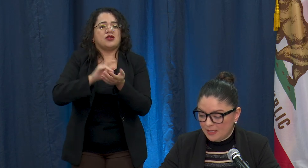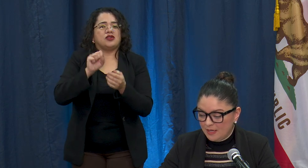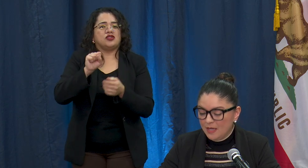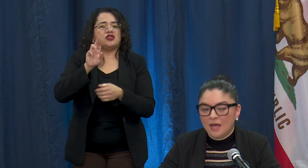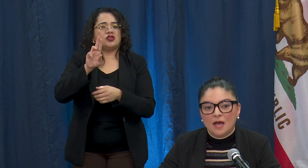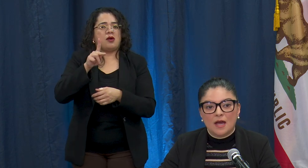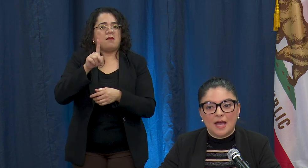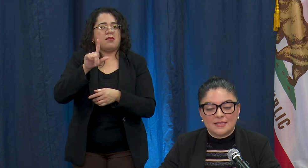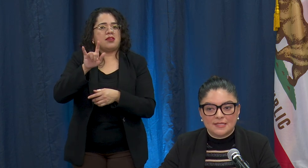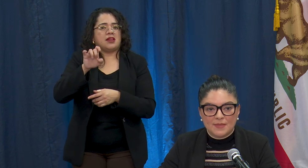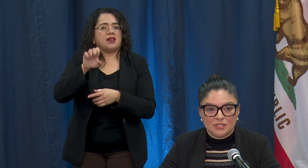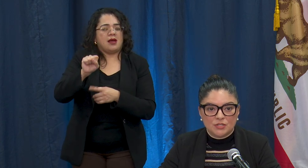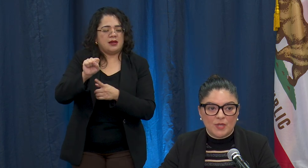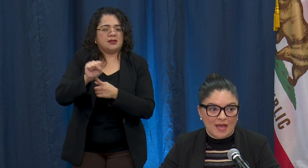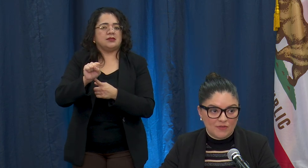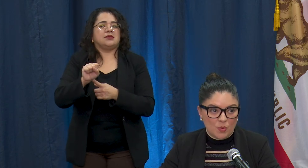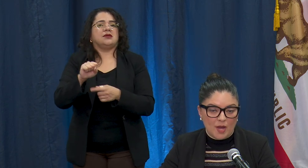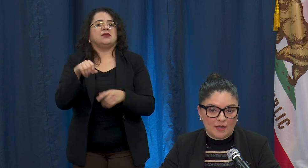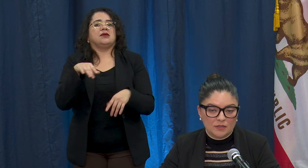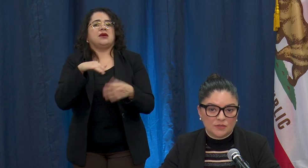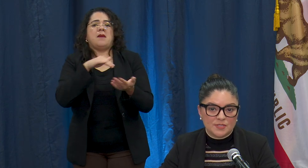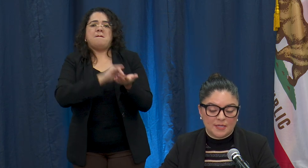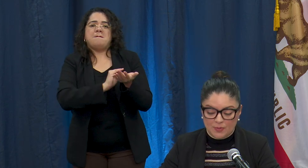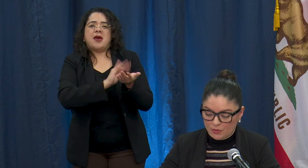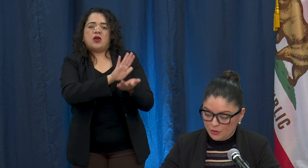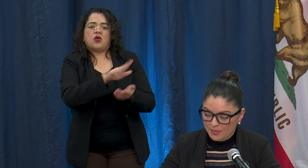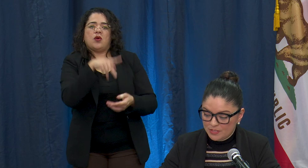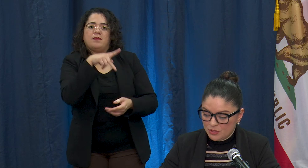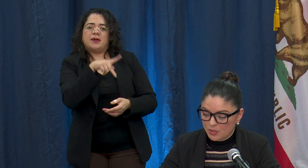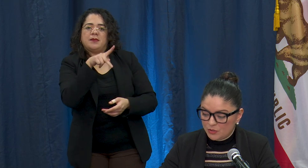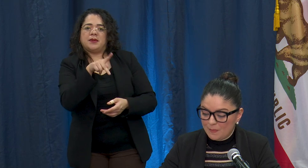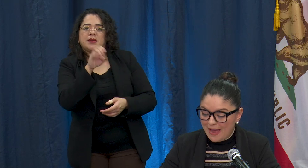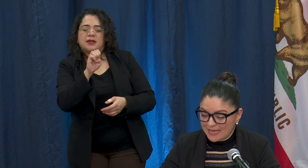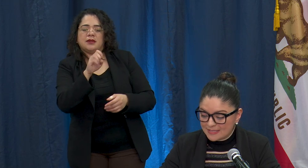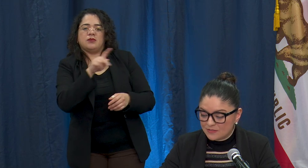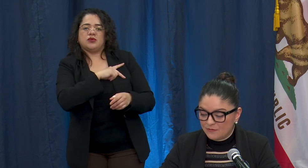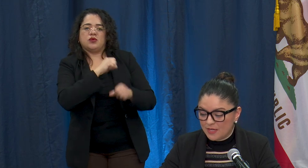As he mentioned we have acquired through state procurement 200 masks via